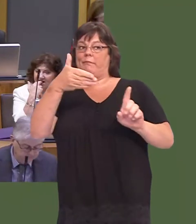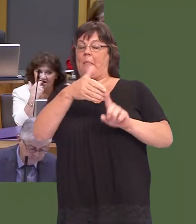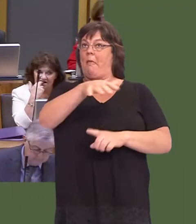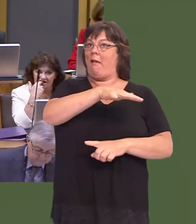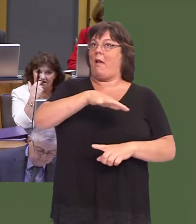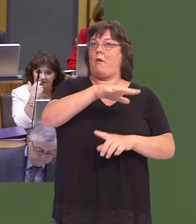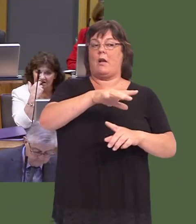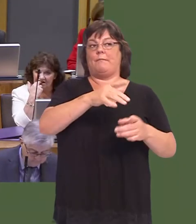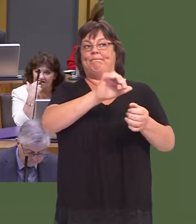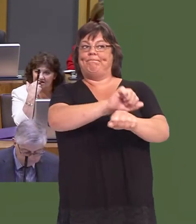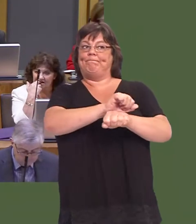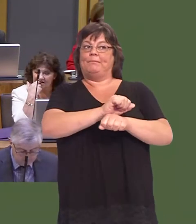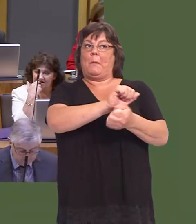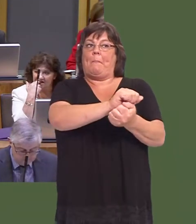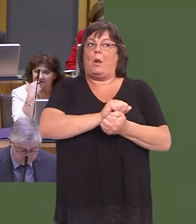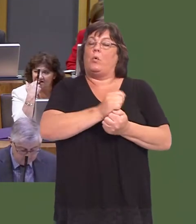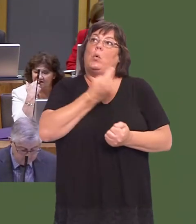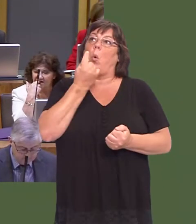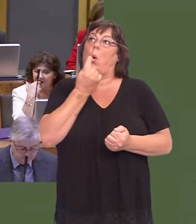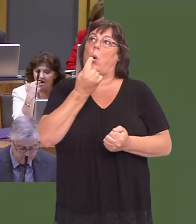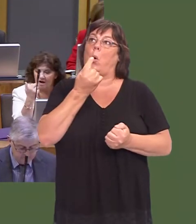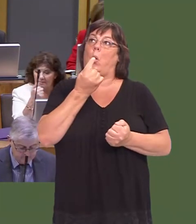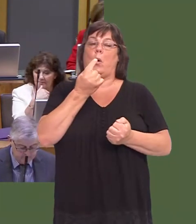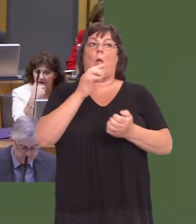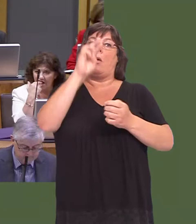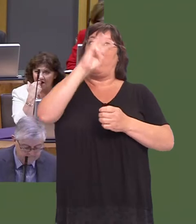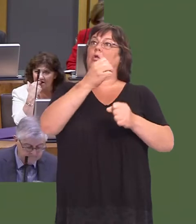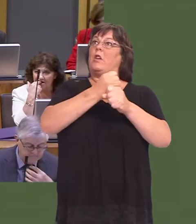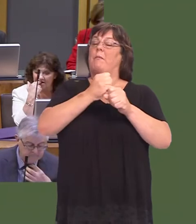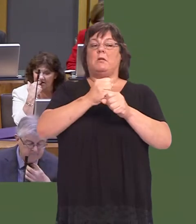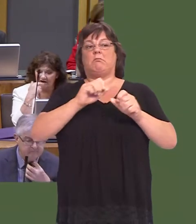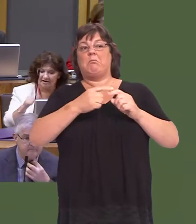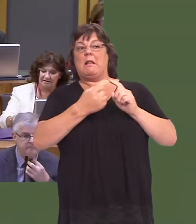Welsh Government, and lies next door to a housing estate, a residential care home, a